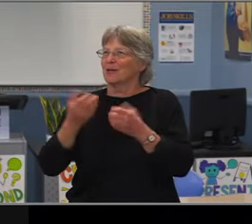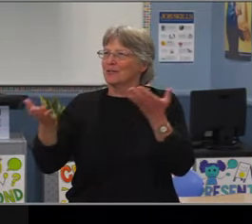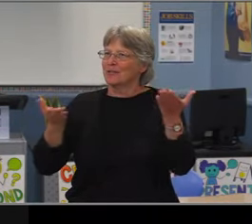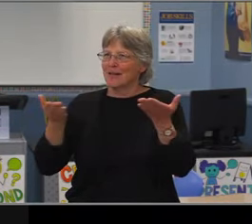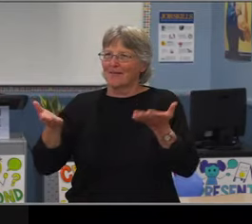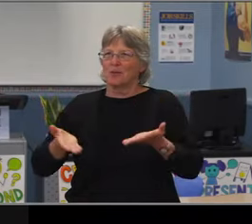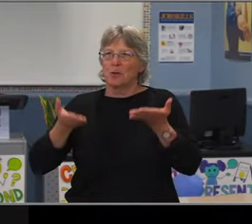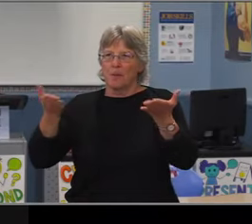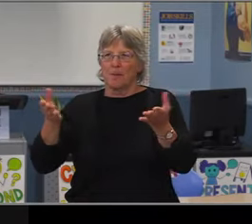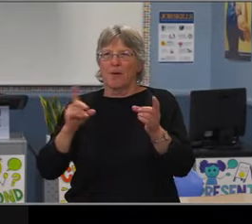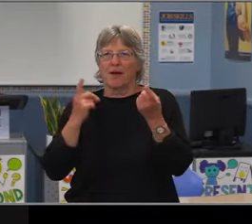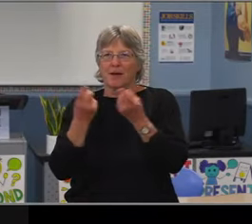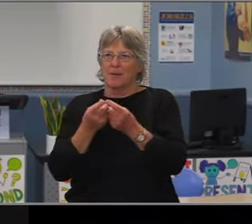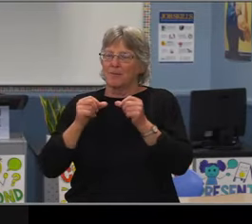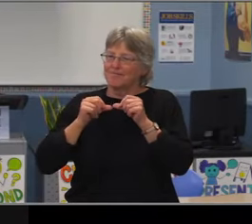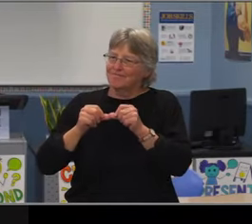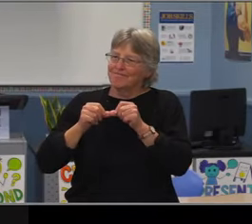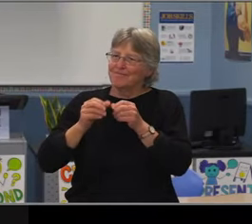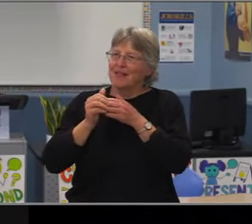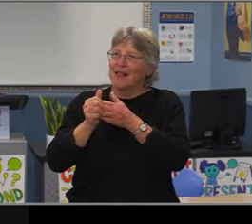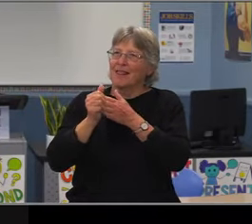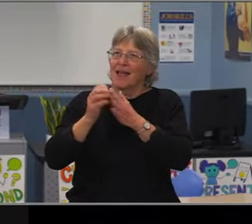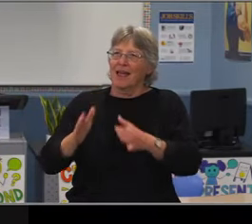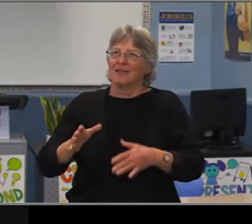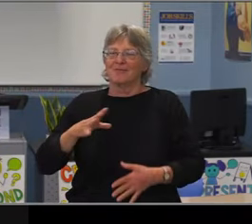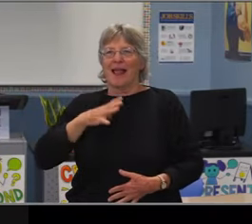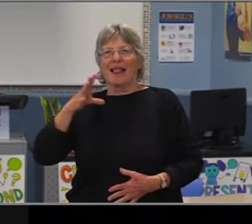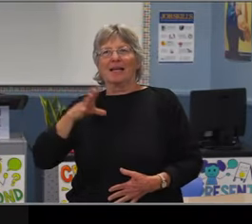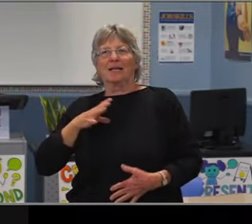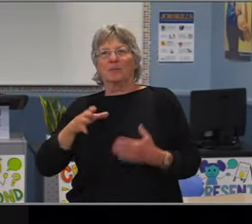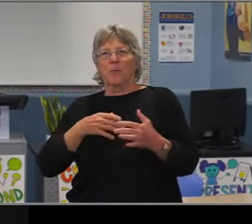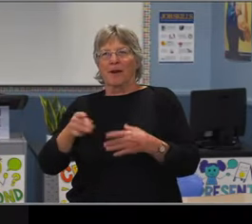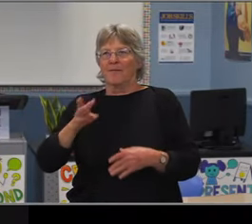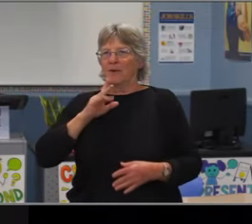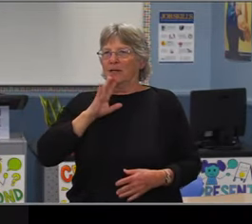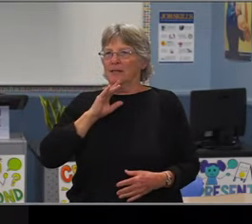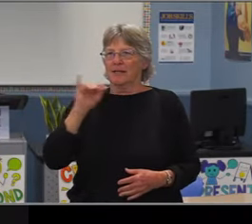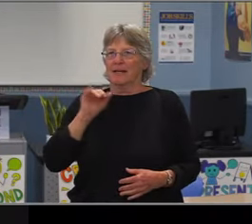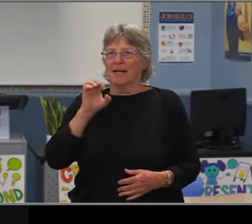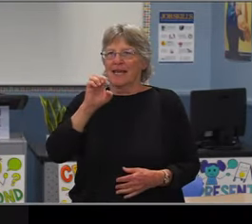[Craighead] Yes, Mr. Meyers. Well, thank you on an all for